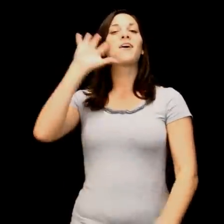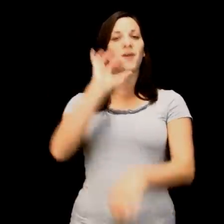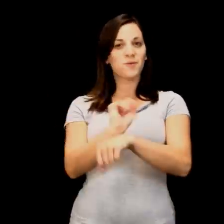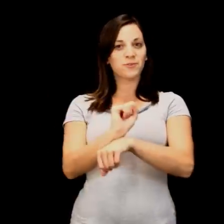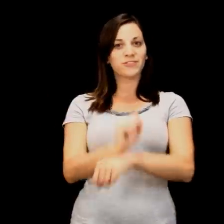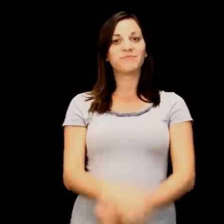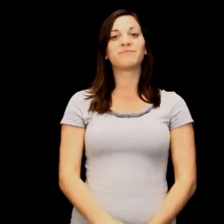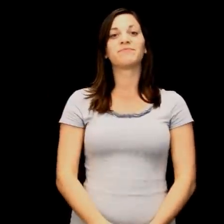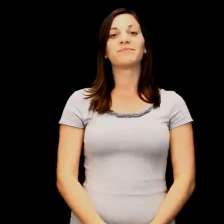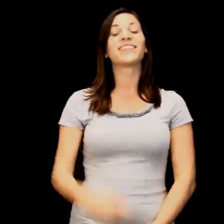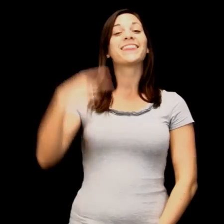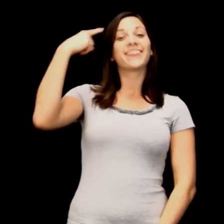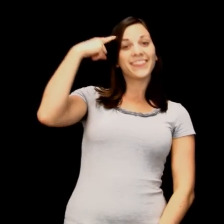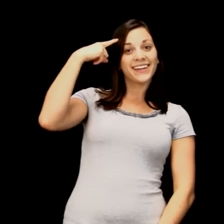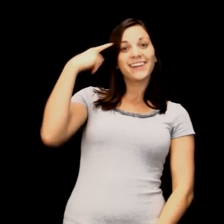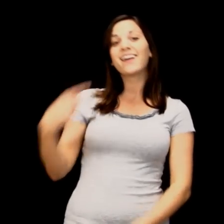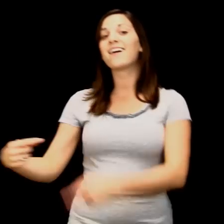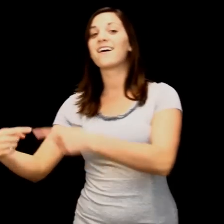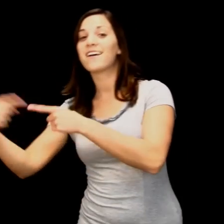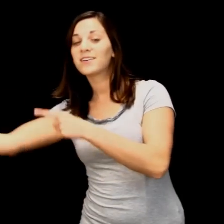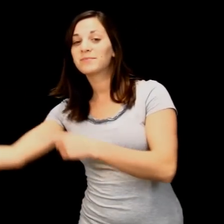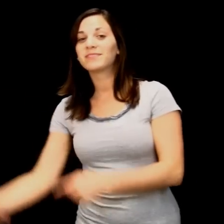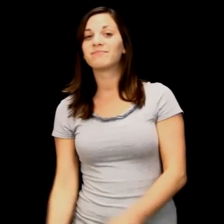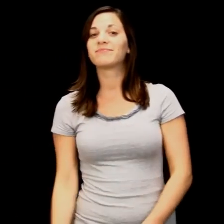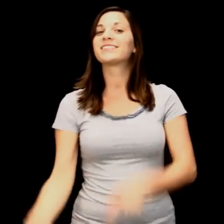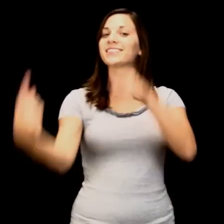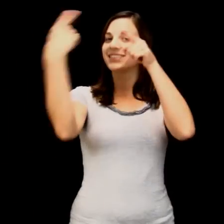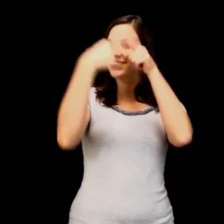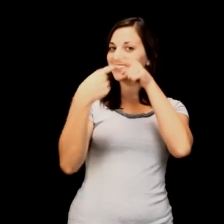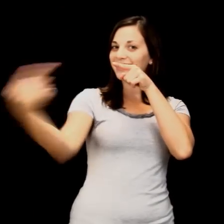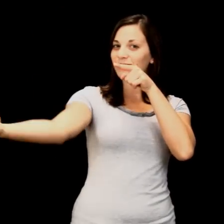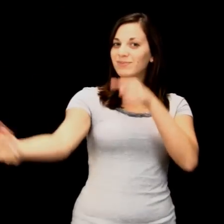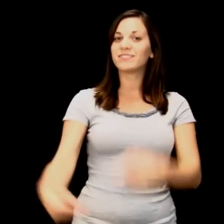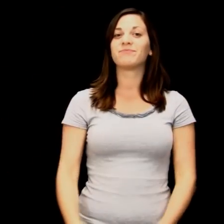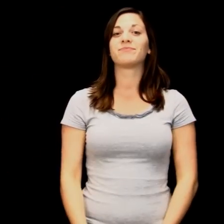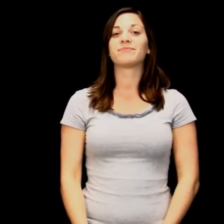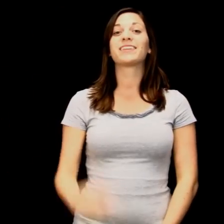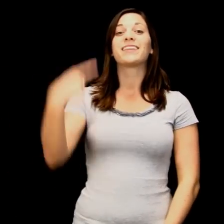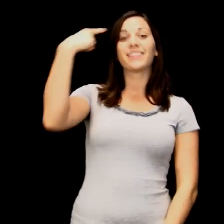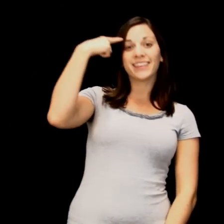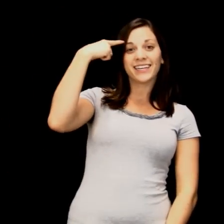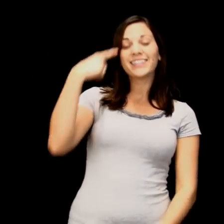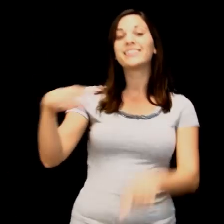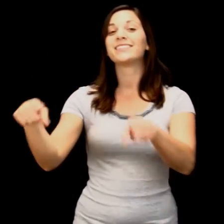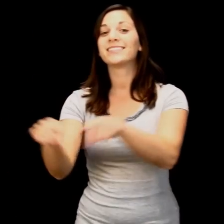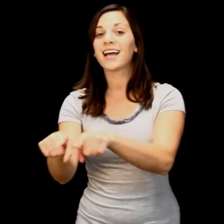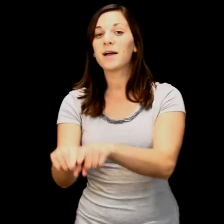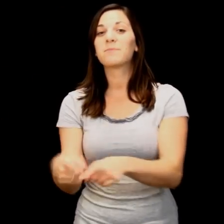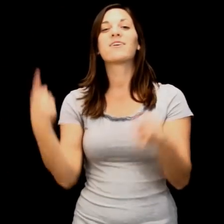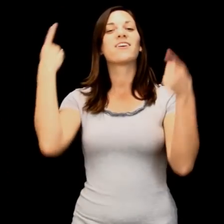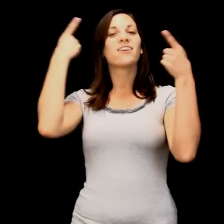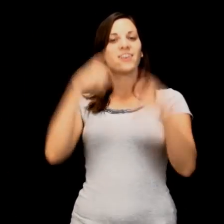become HOMEWORK. THINK and OPPOSITE bec- ome DISAGREE. THINK and SAME become AGREE.